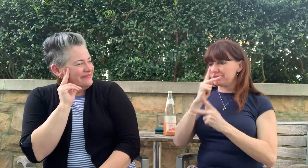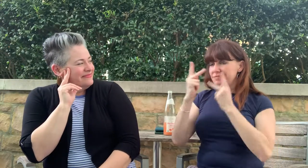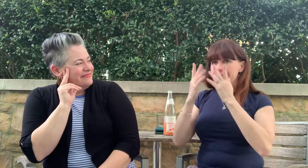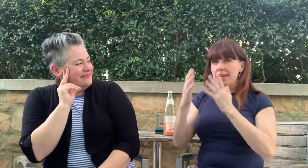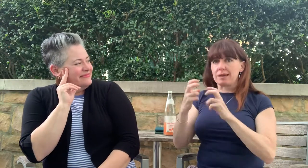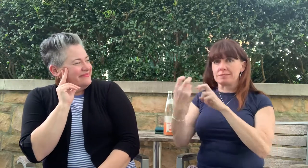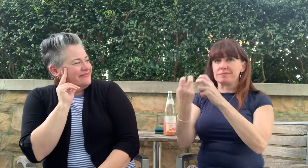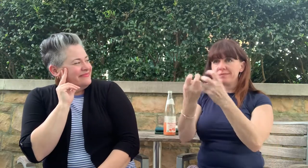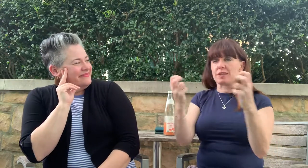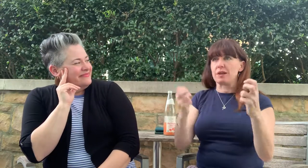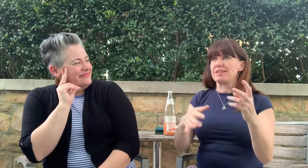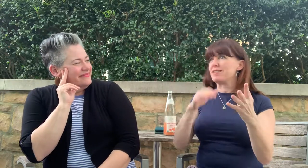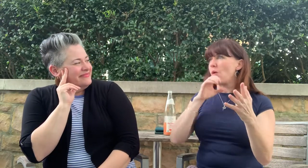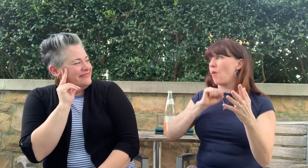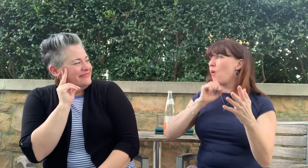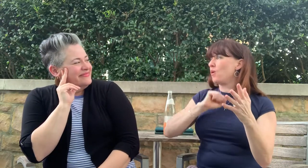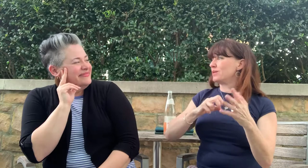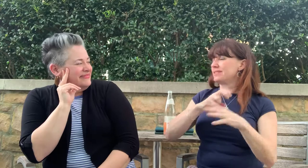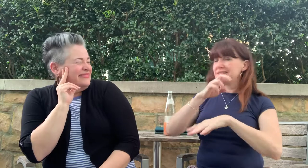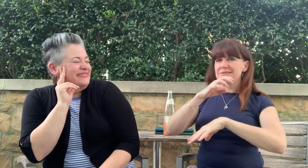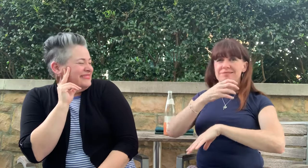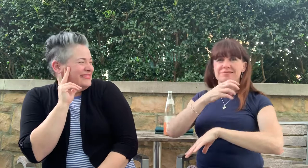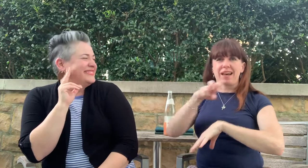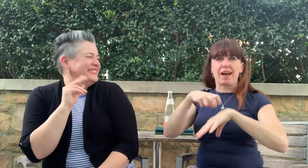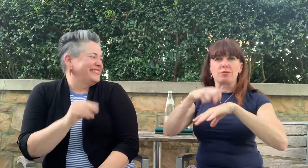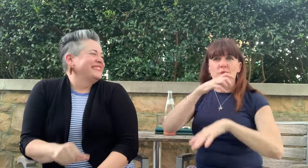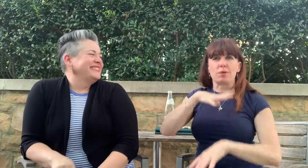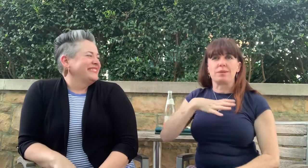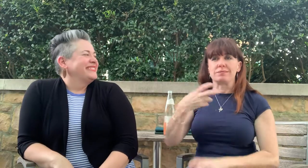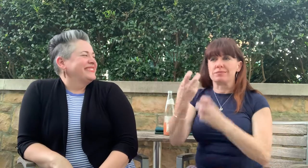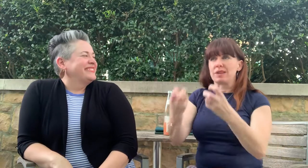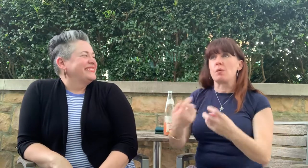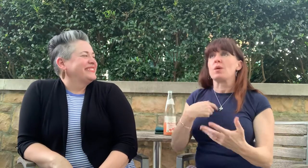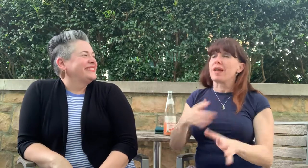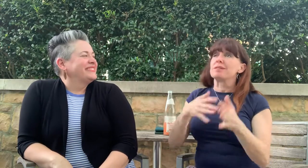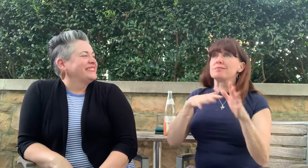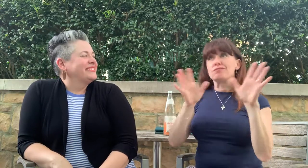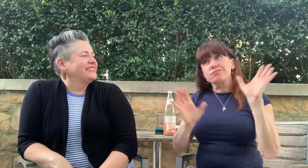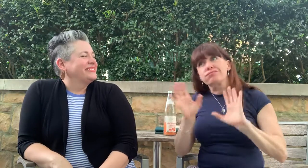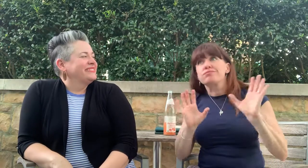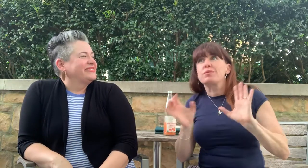older (farming) couple. We chatted that morning about